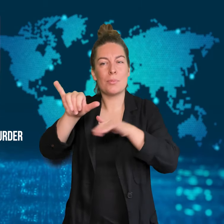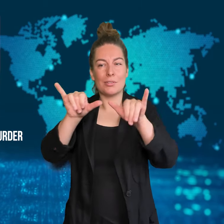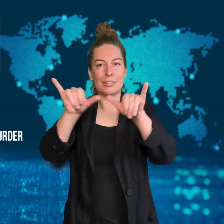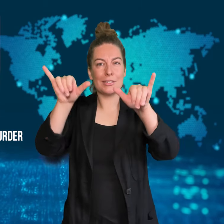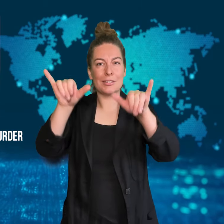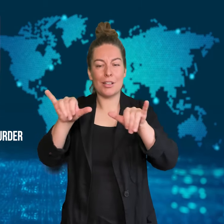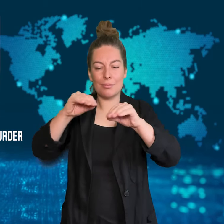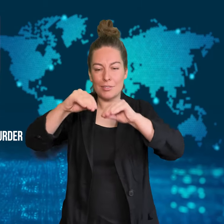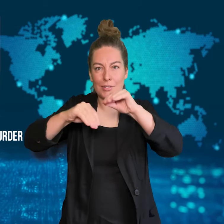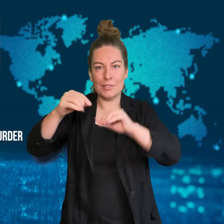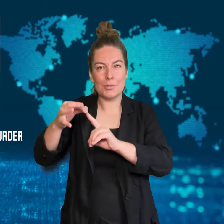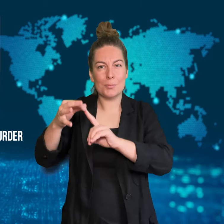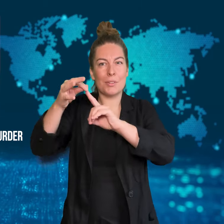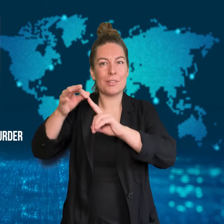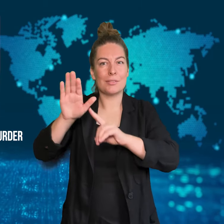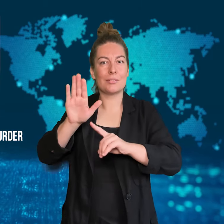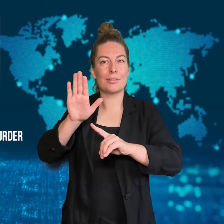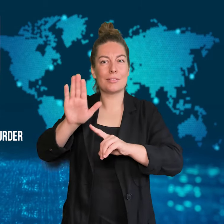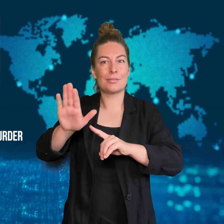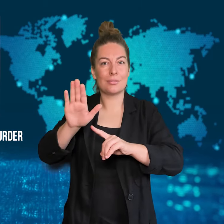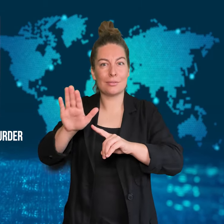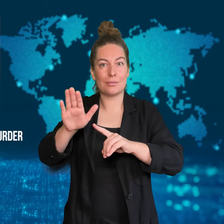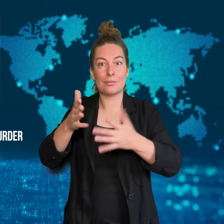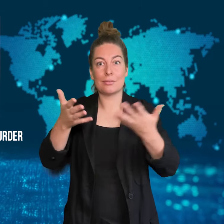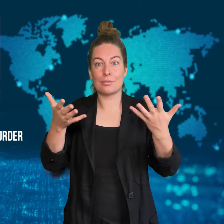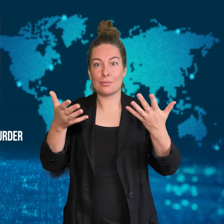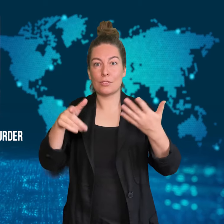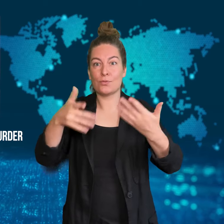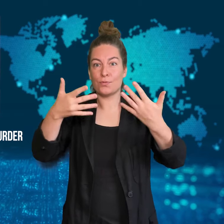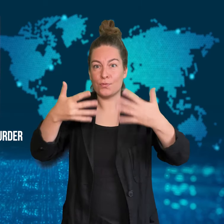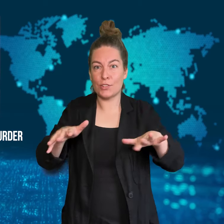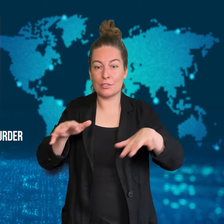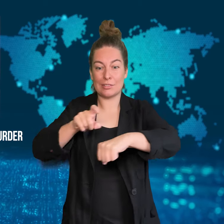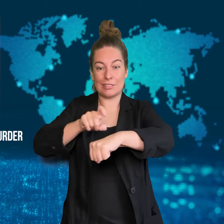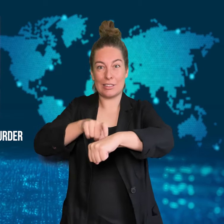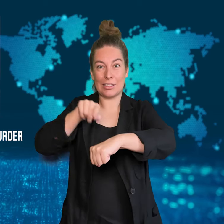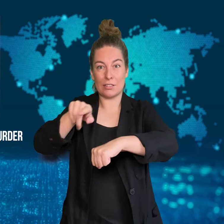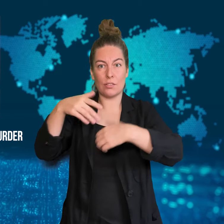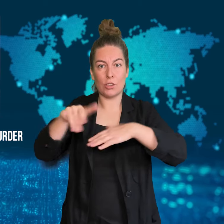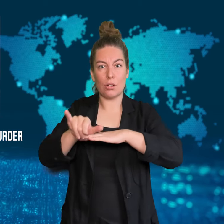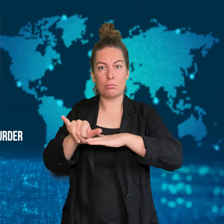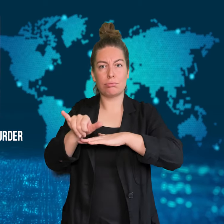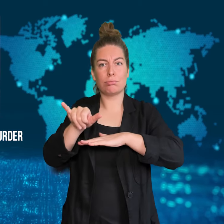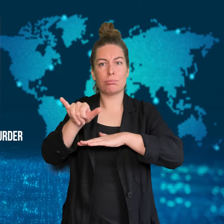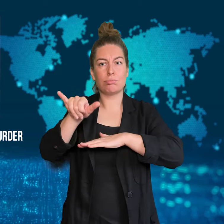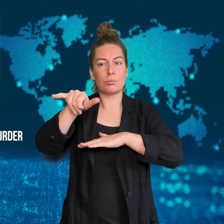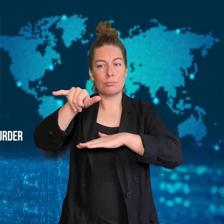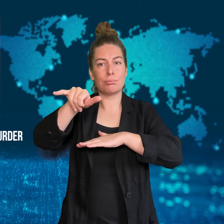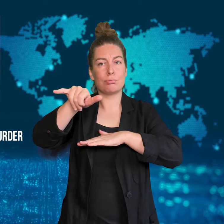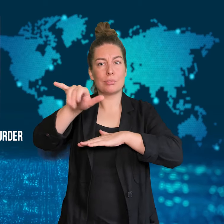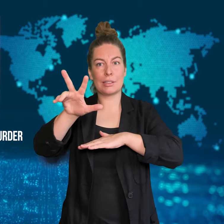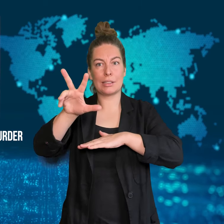The plane was 30 minutes into its flight at that point.